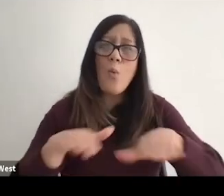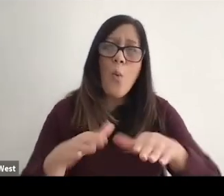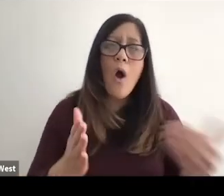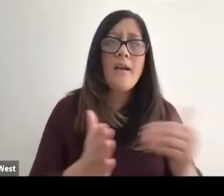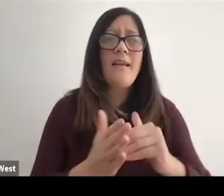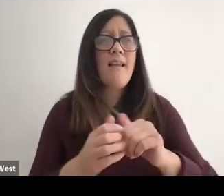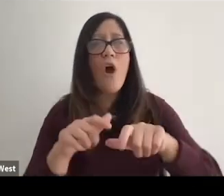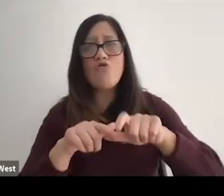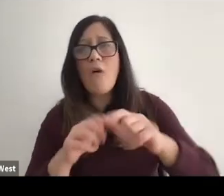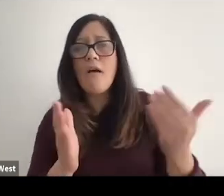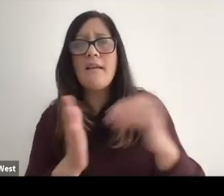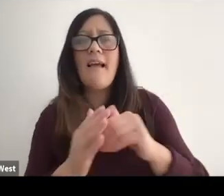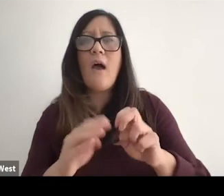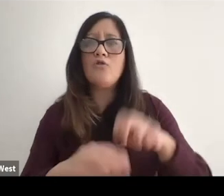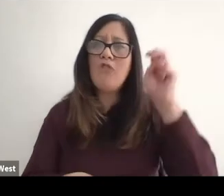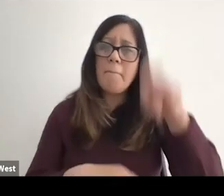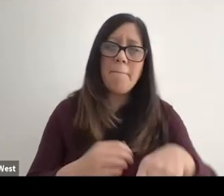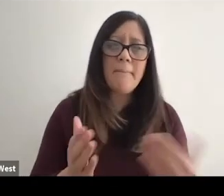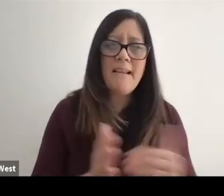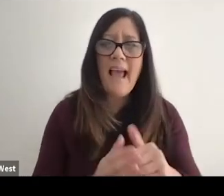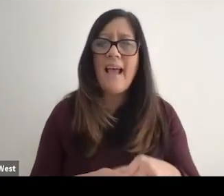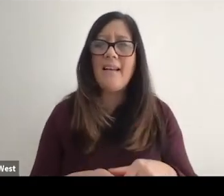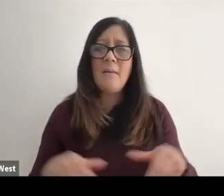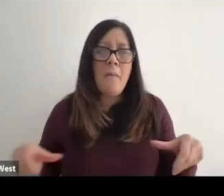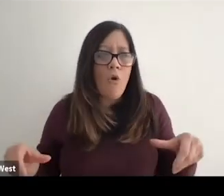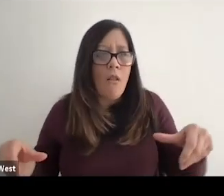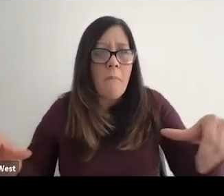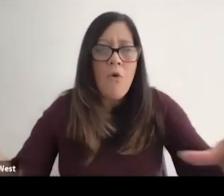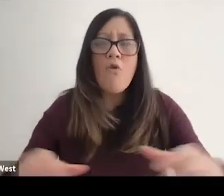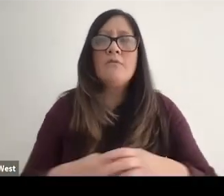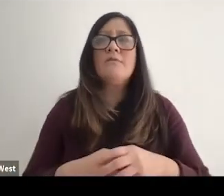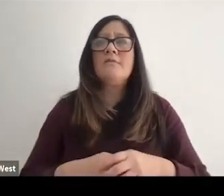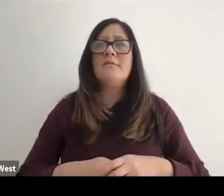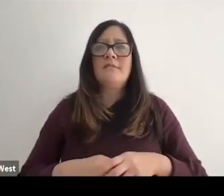How to run again, how to jump again. I had to get in the parallel bars, put on a prosthetic,